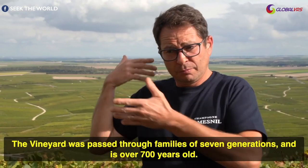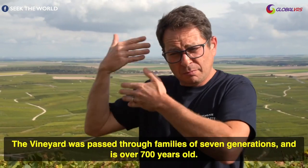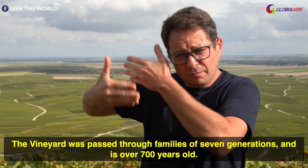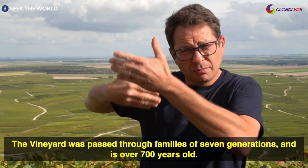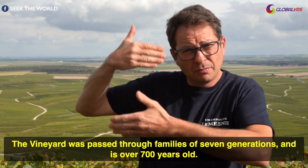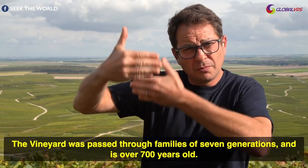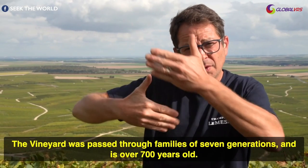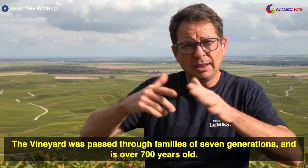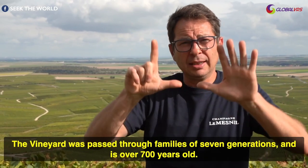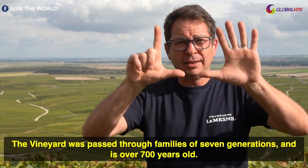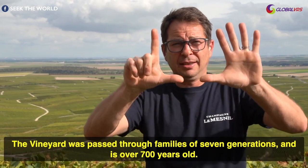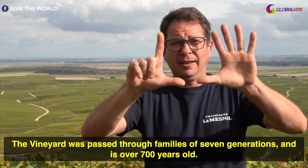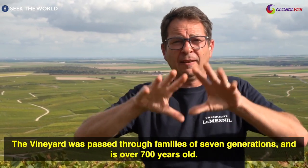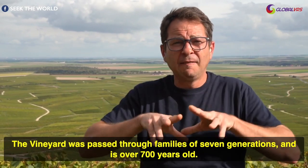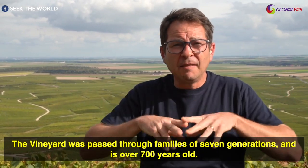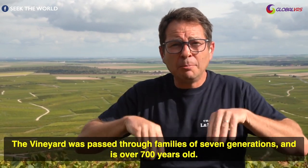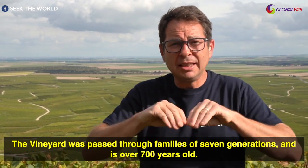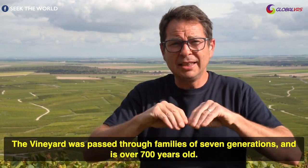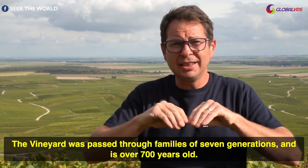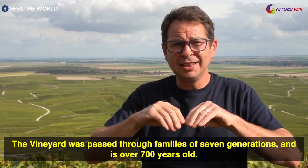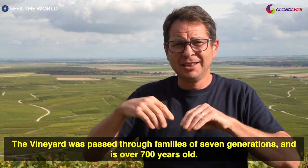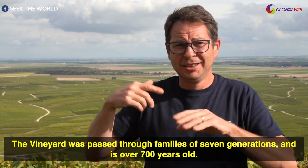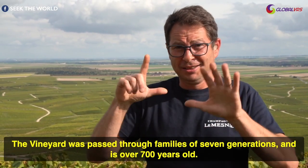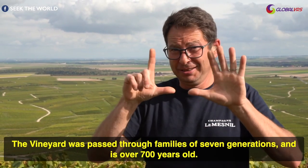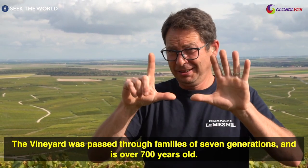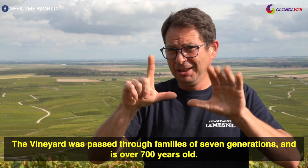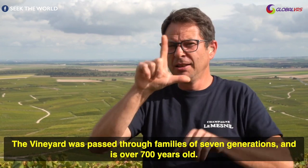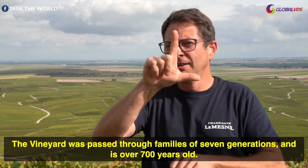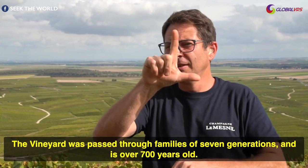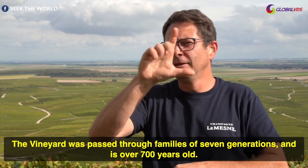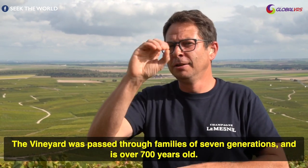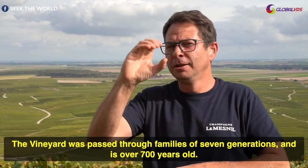the vineyard was passed through families of seven generations and is over 700 years old